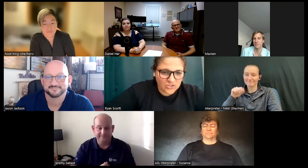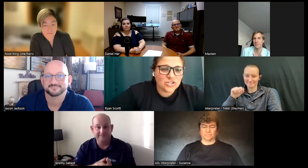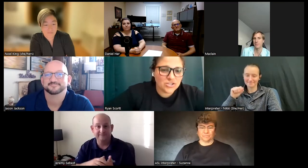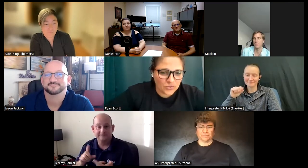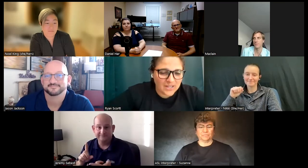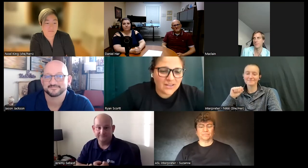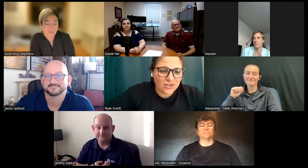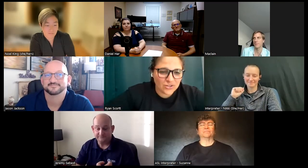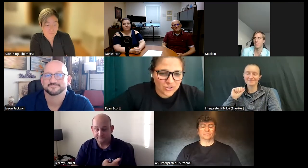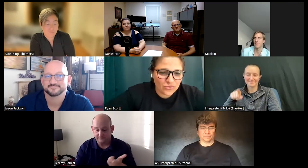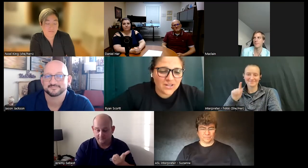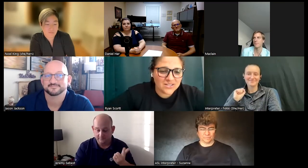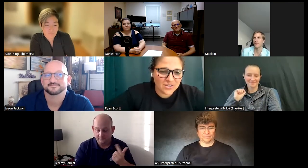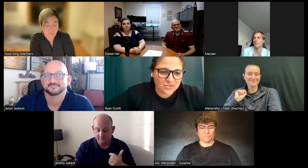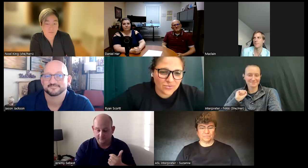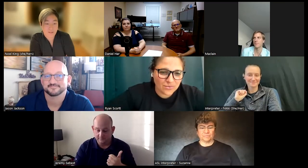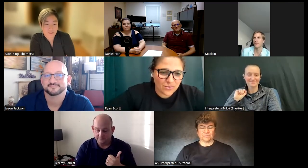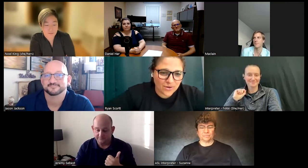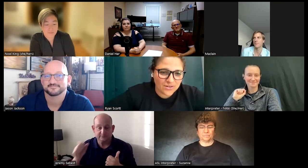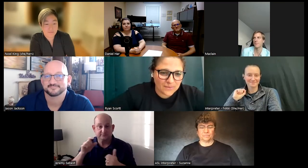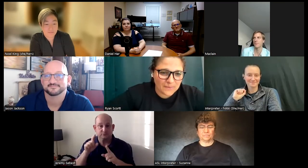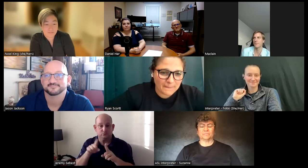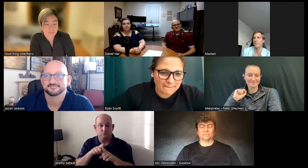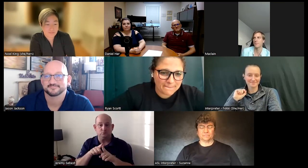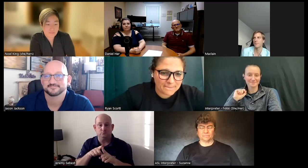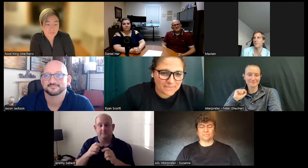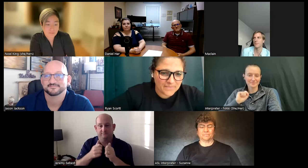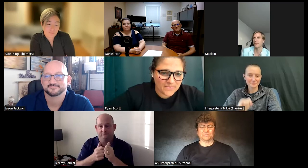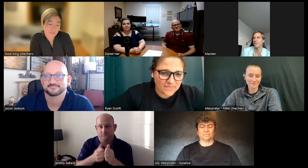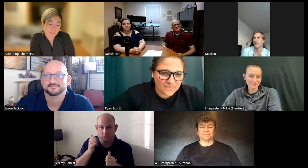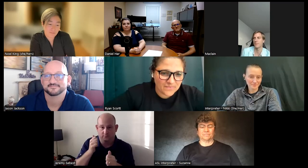just do it if there's no risk there's no reward